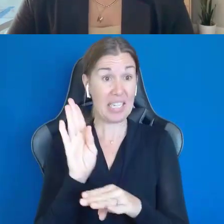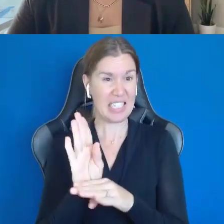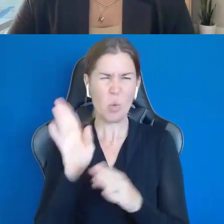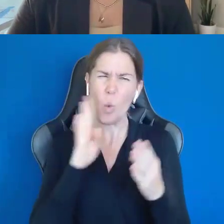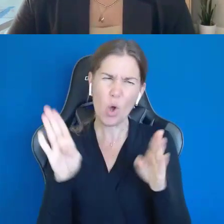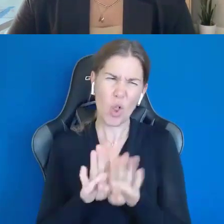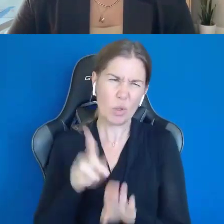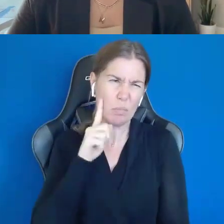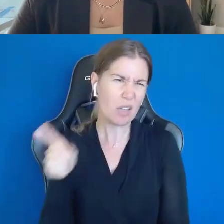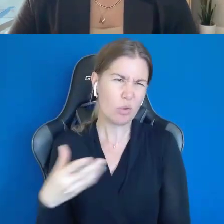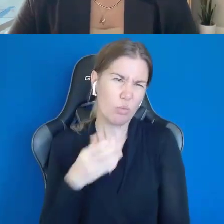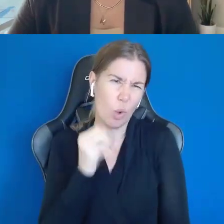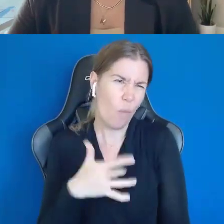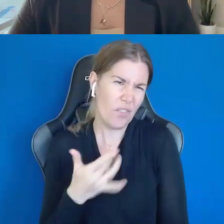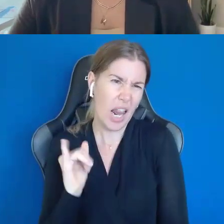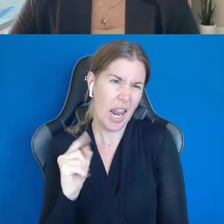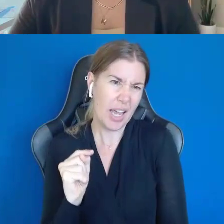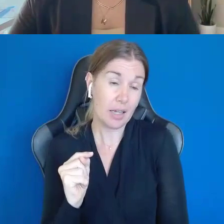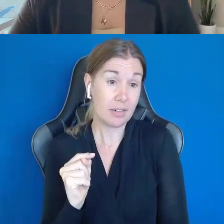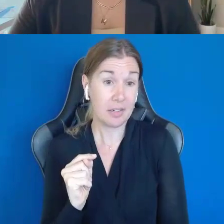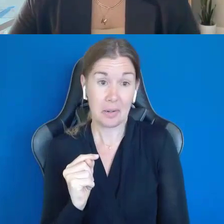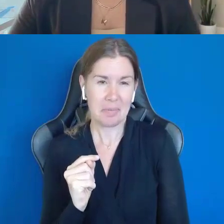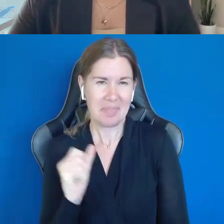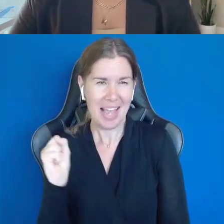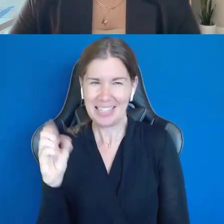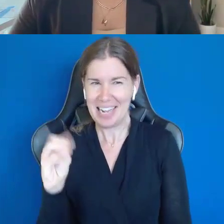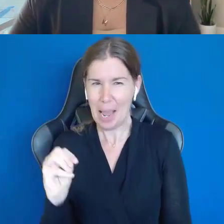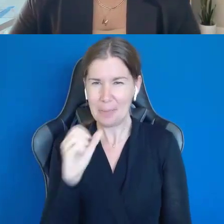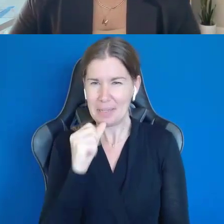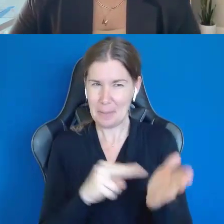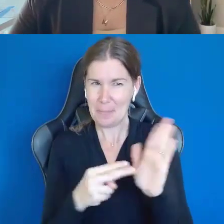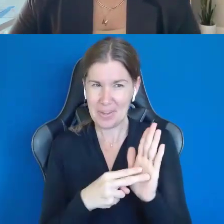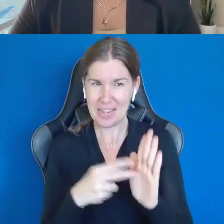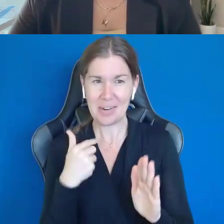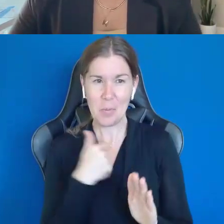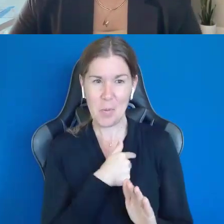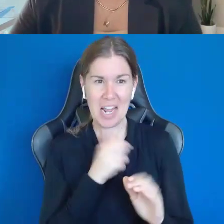You know, and he's cranky and we have to get through it.